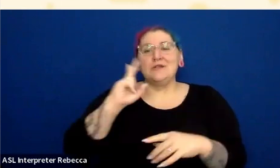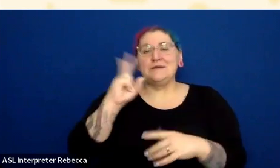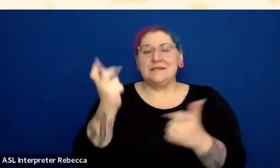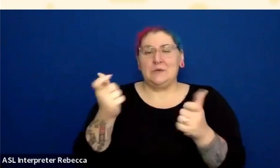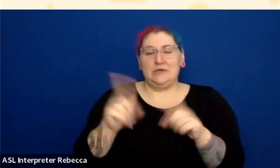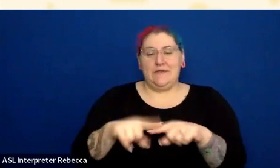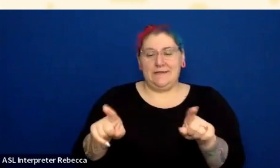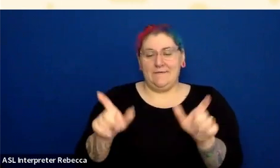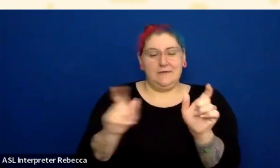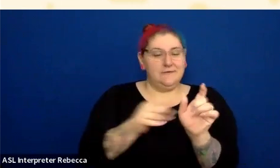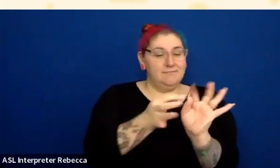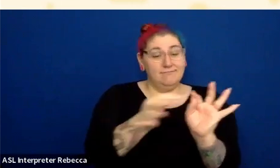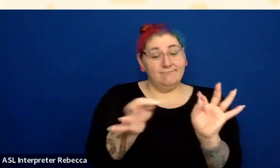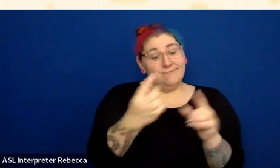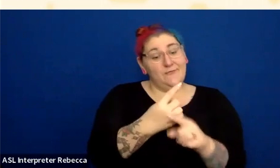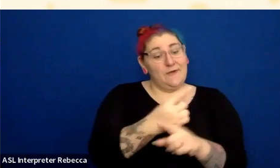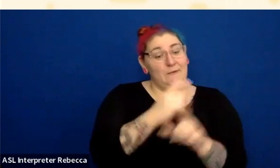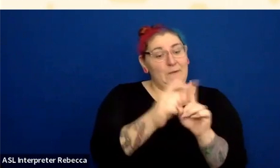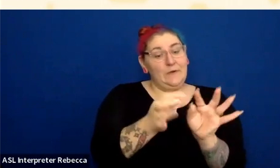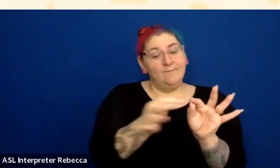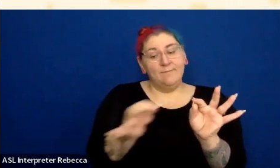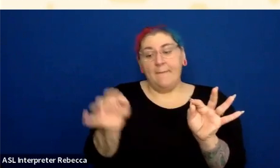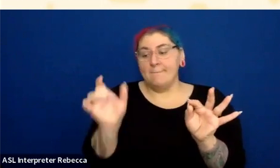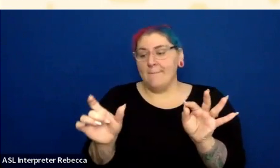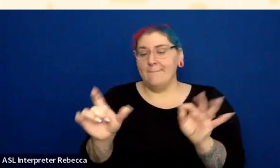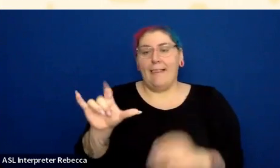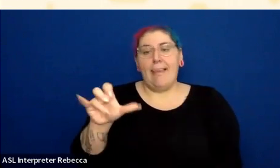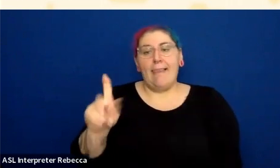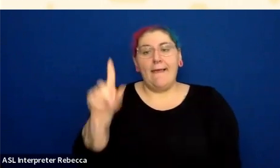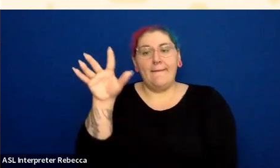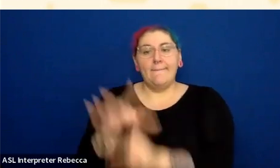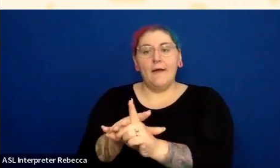So what's required? And this actually, I think, goes to the question that Beatrice asked,